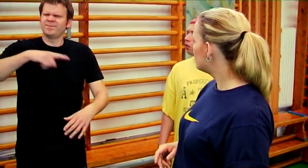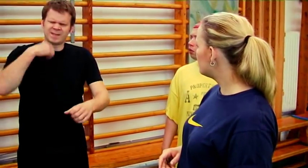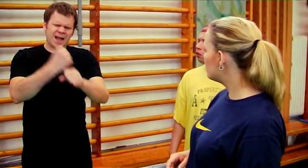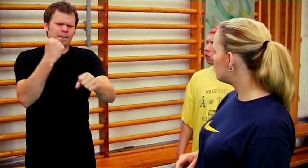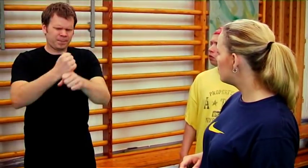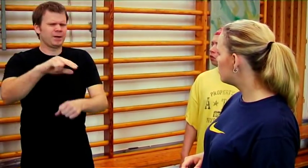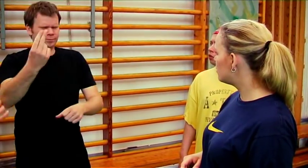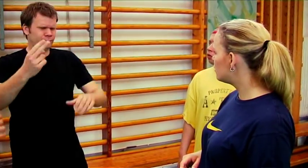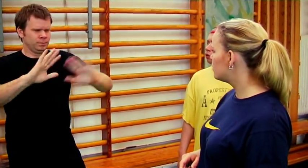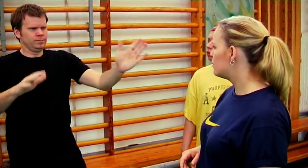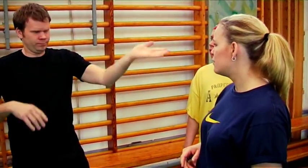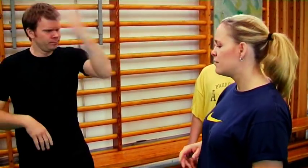Now we are gonna get back to work!